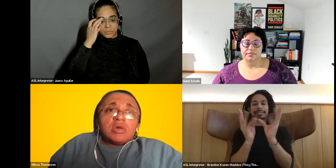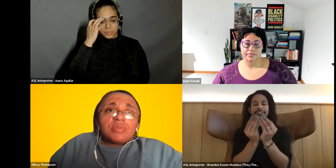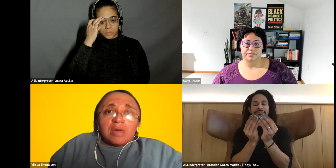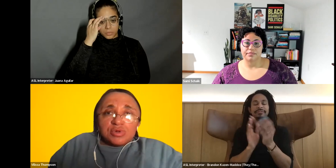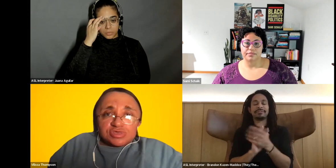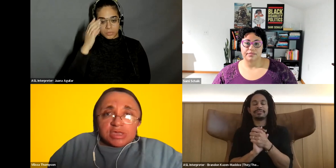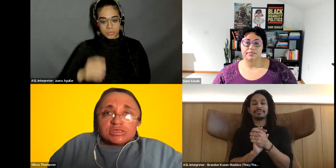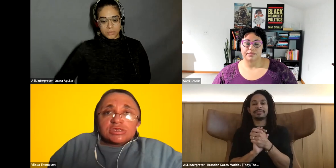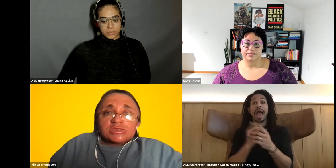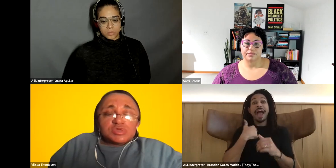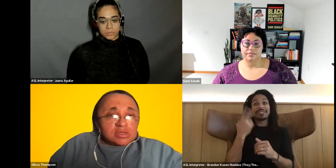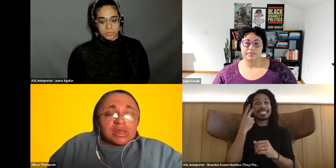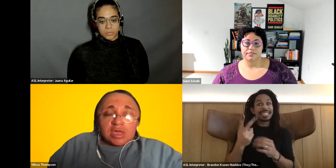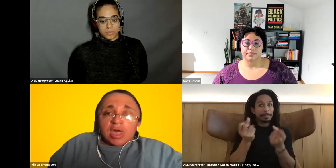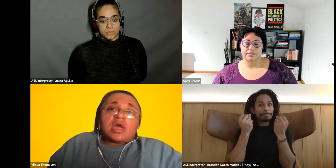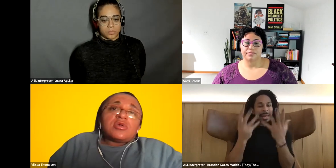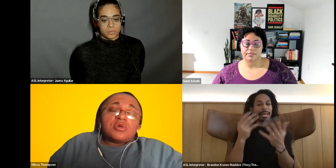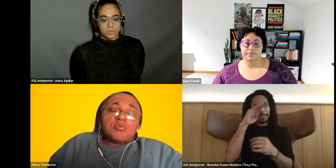Vilissa Thompson: black movement spaces, particularly by black femmes